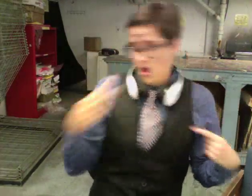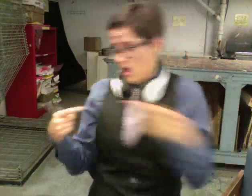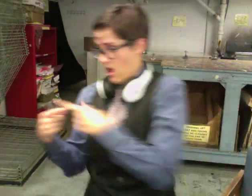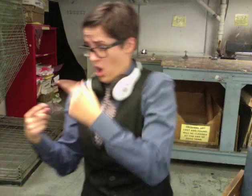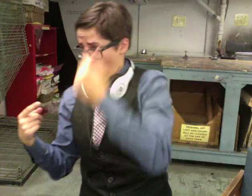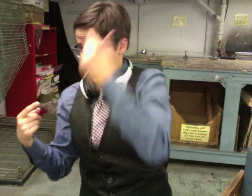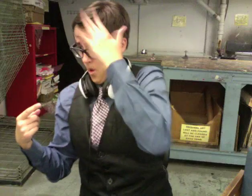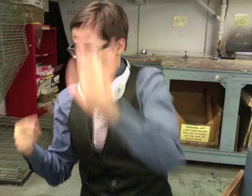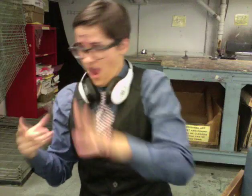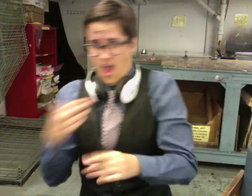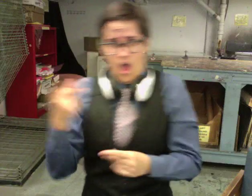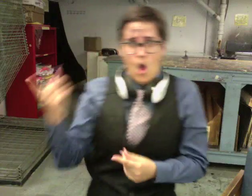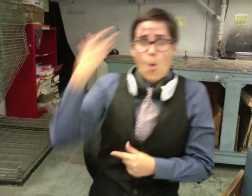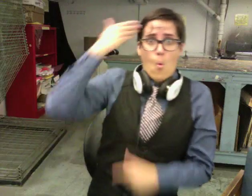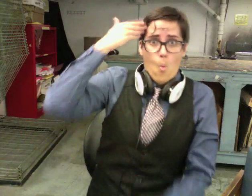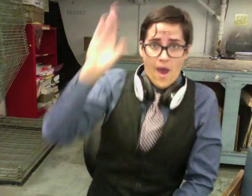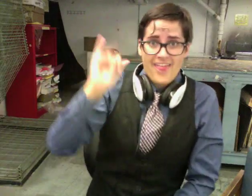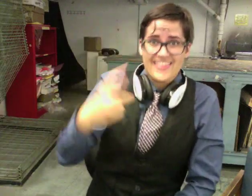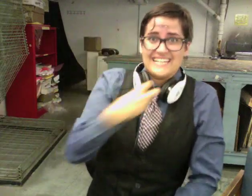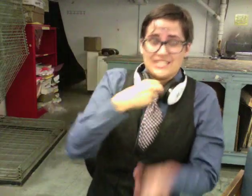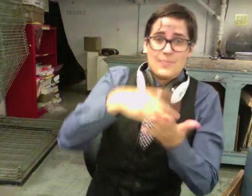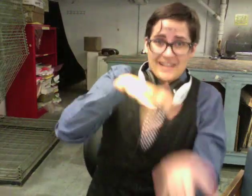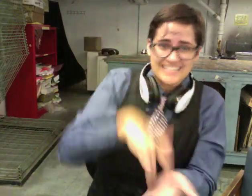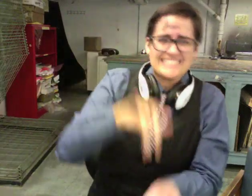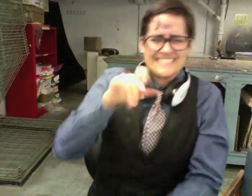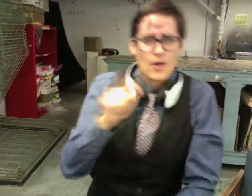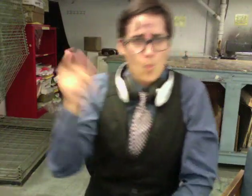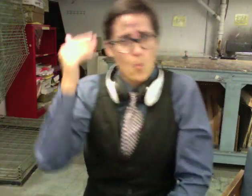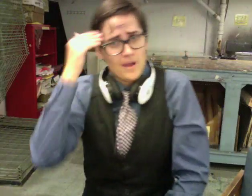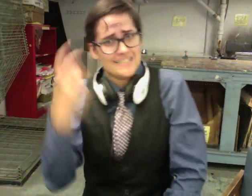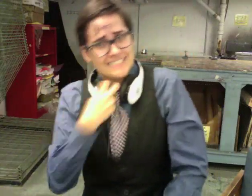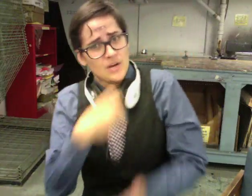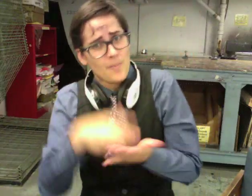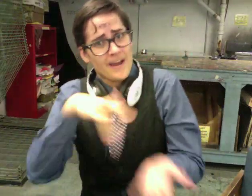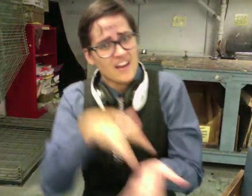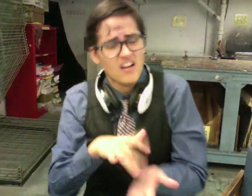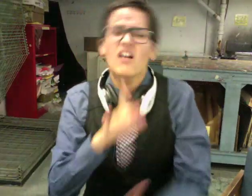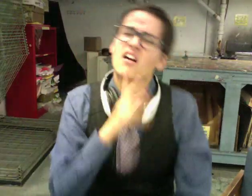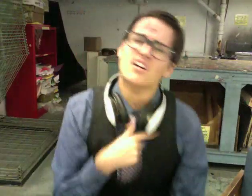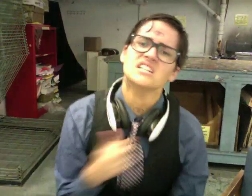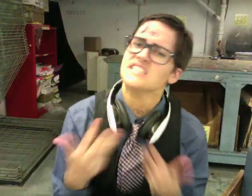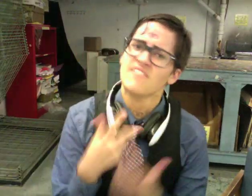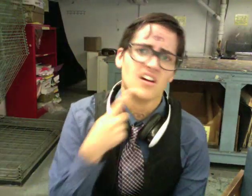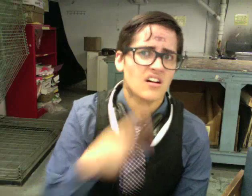what they don't yet know that they don't know.